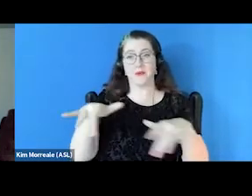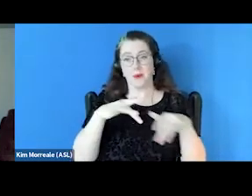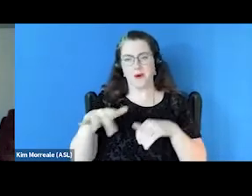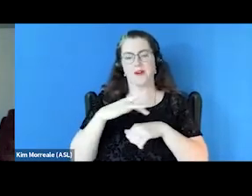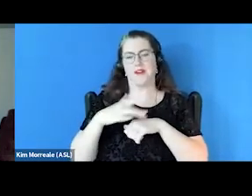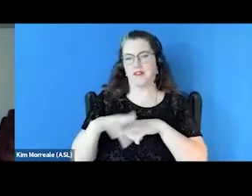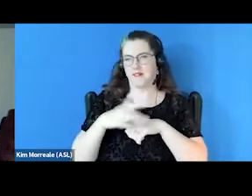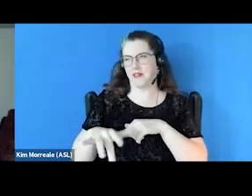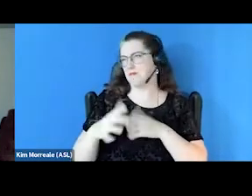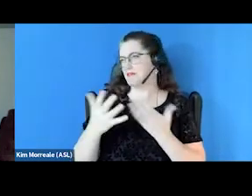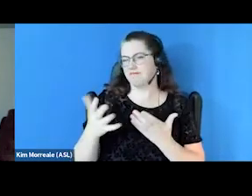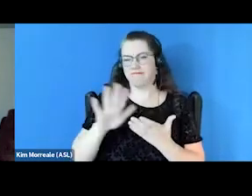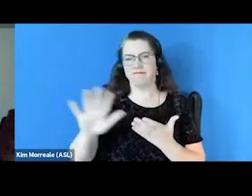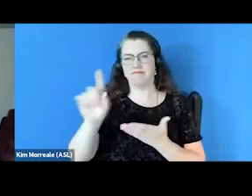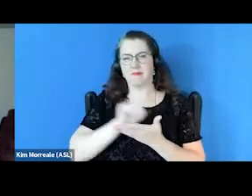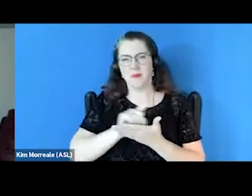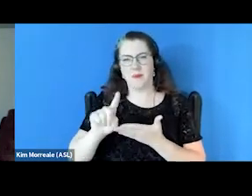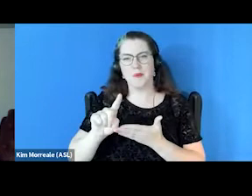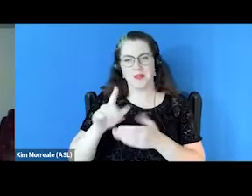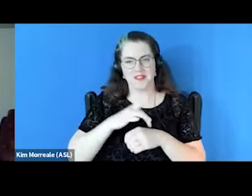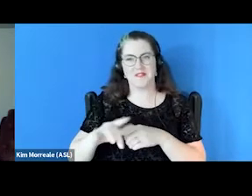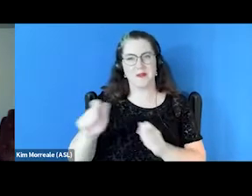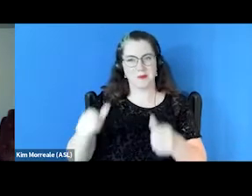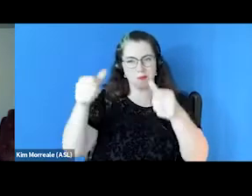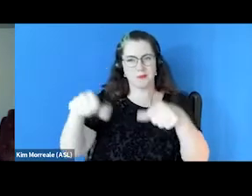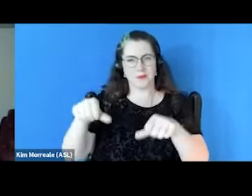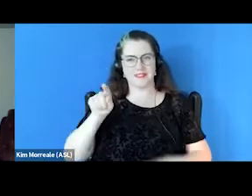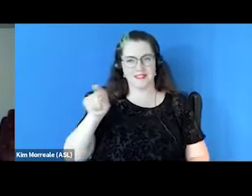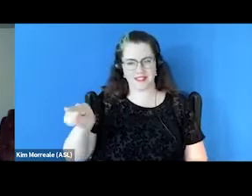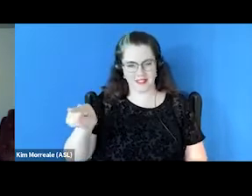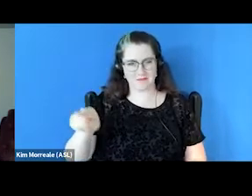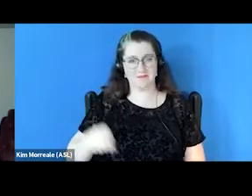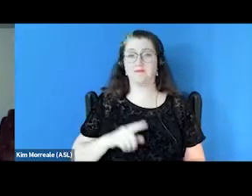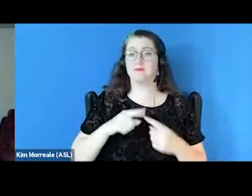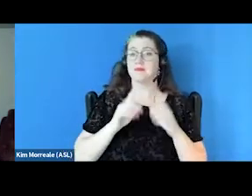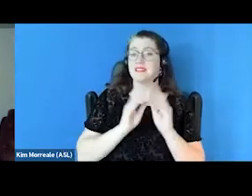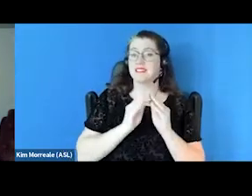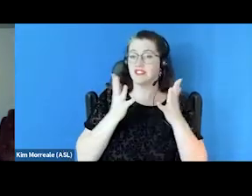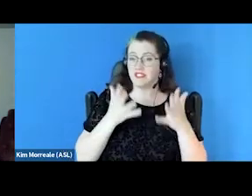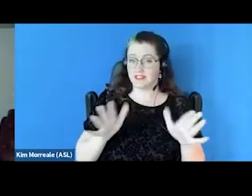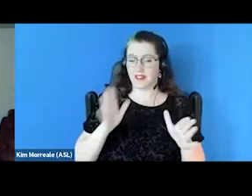in about one week on the website. At the end of the session, we'll share a link through to you